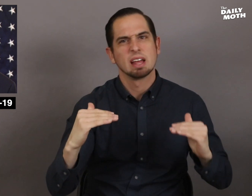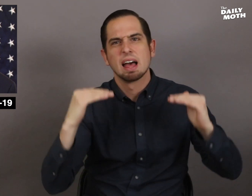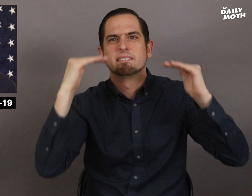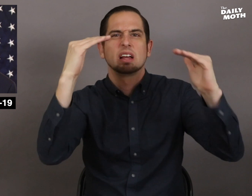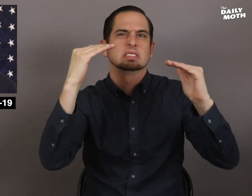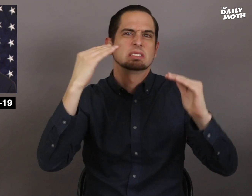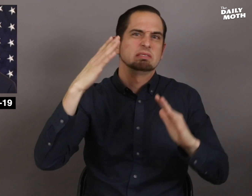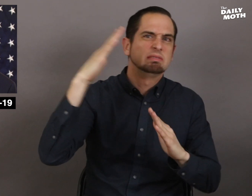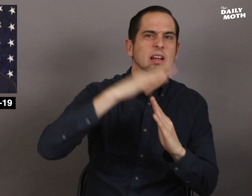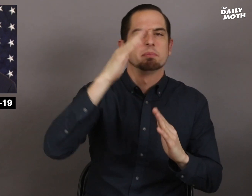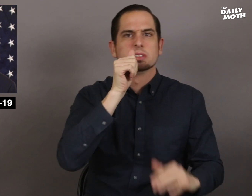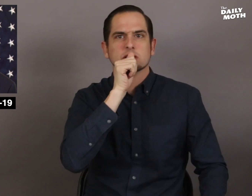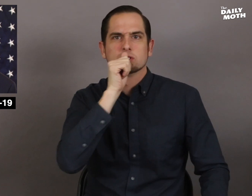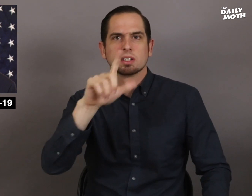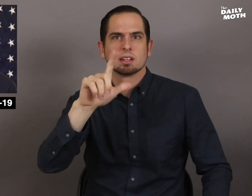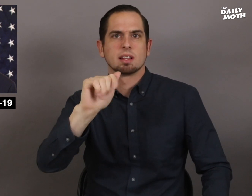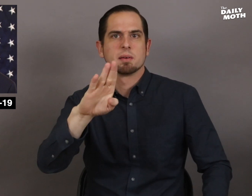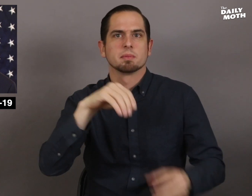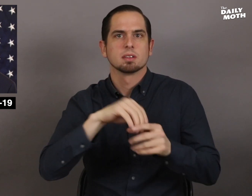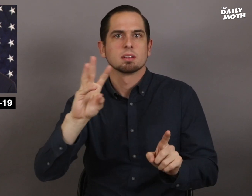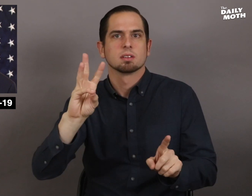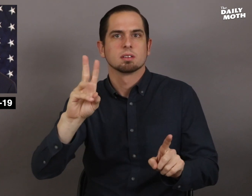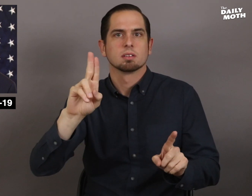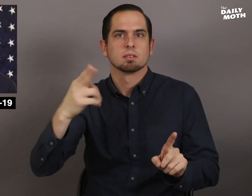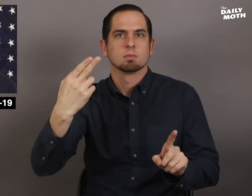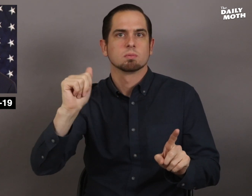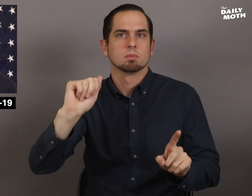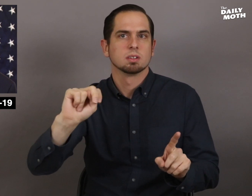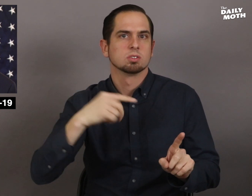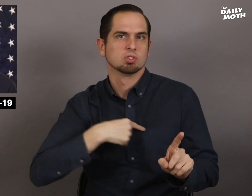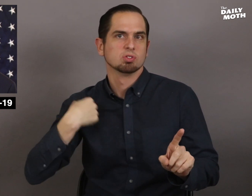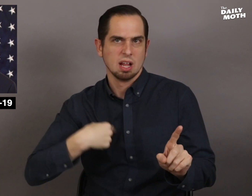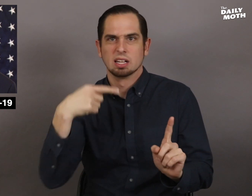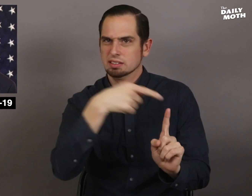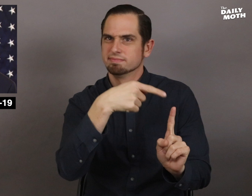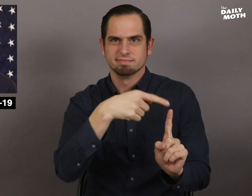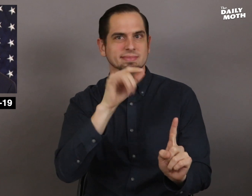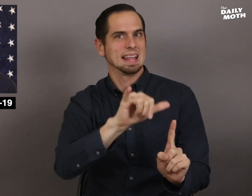an advanced, top-secret lab in Wuhan, China